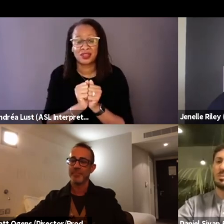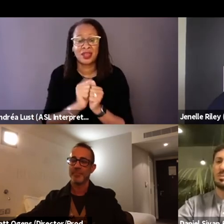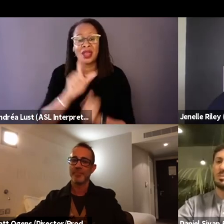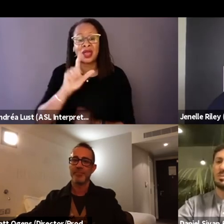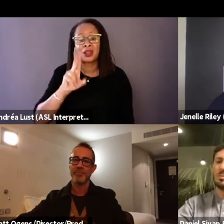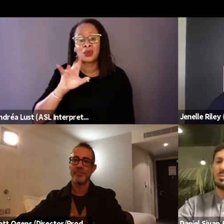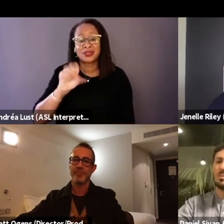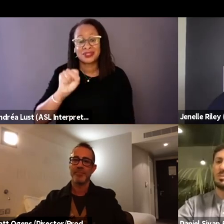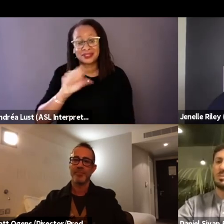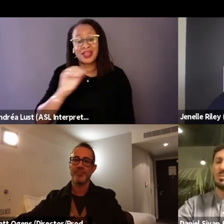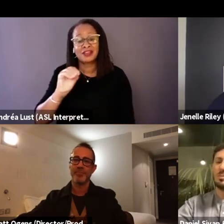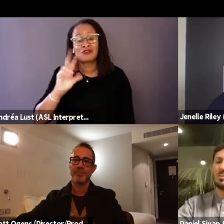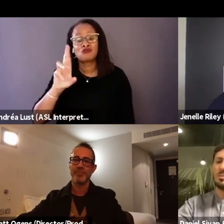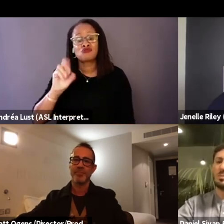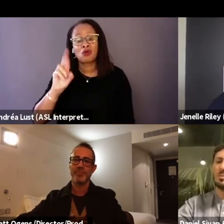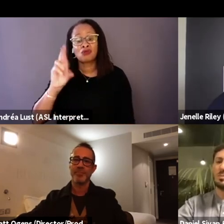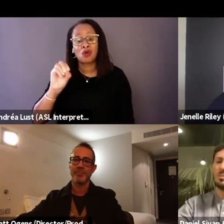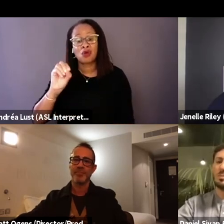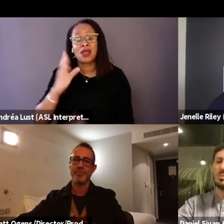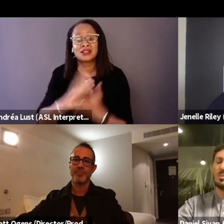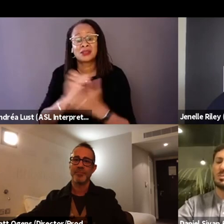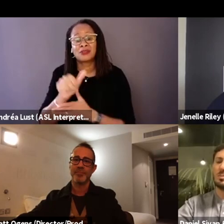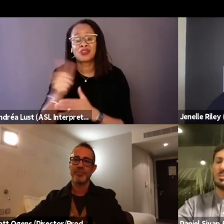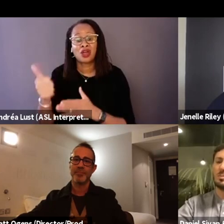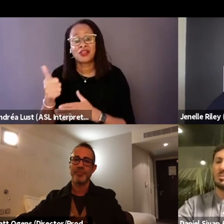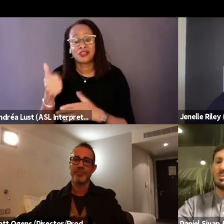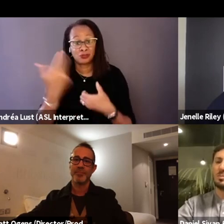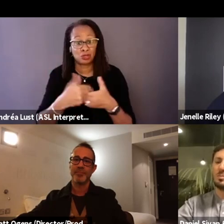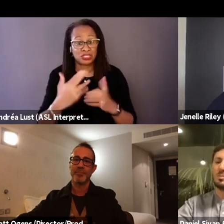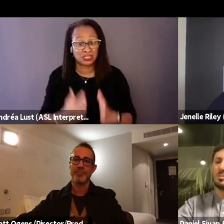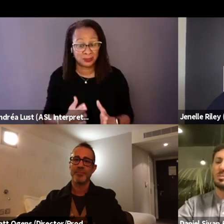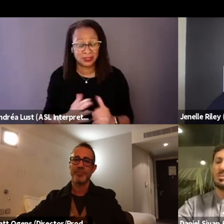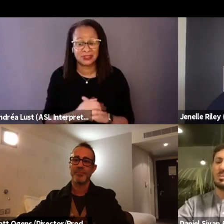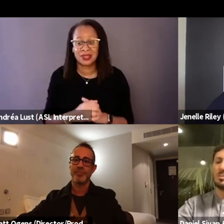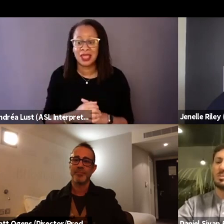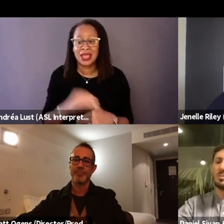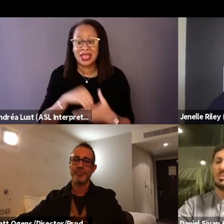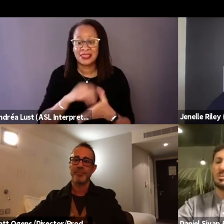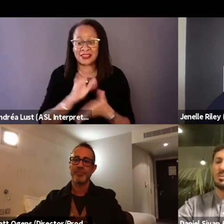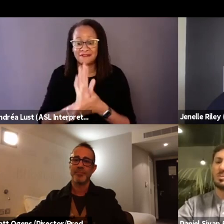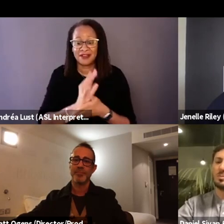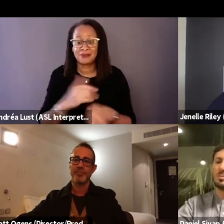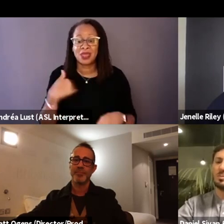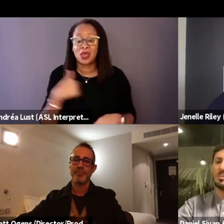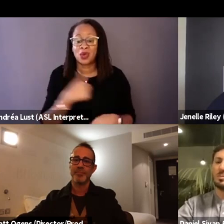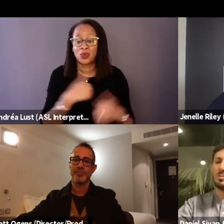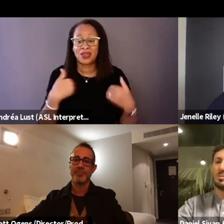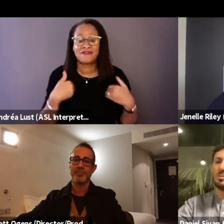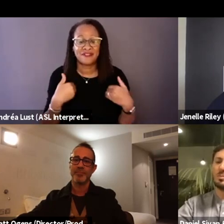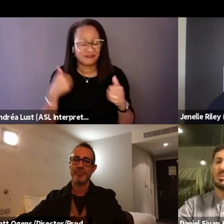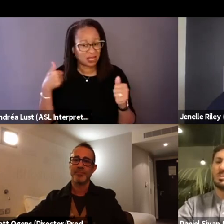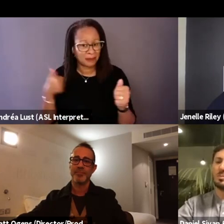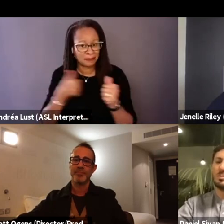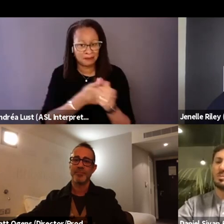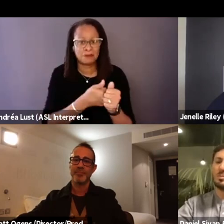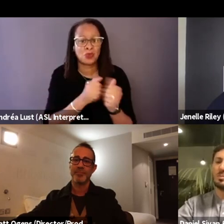and some of our other participants in the film. And we have kept up with them.